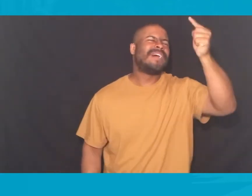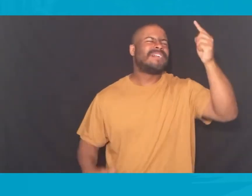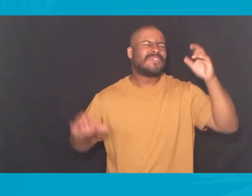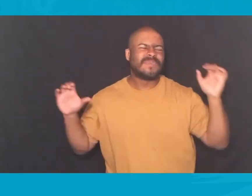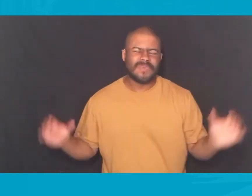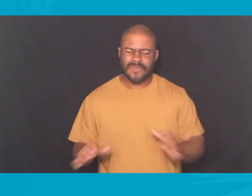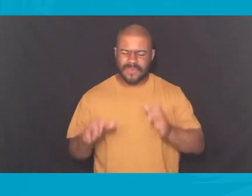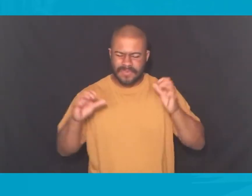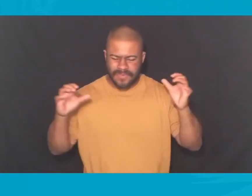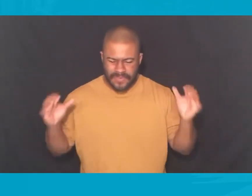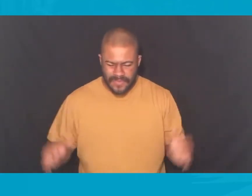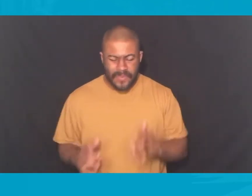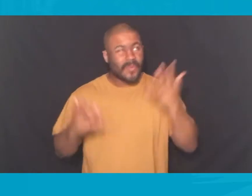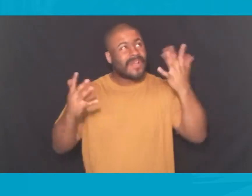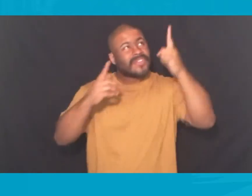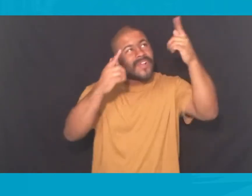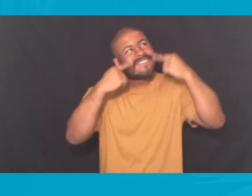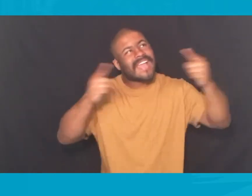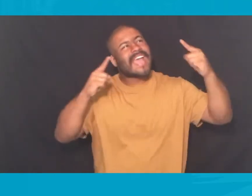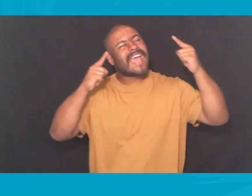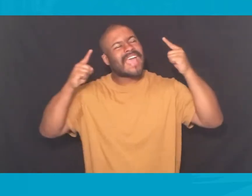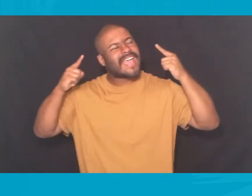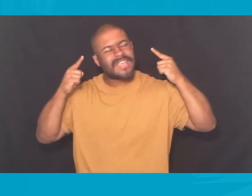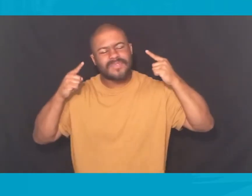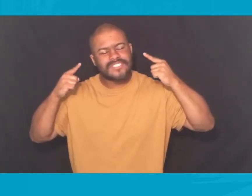Do what you are famous for